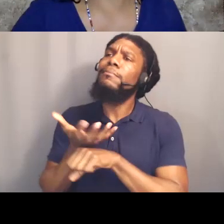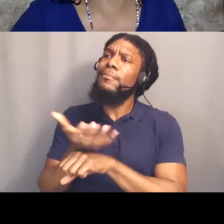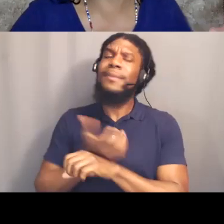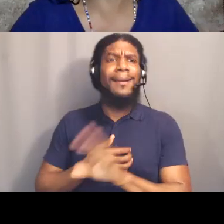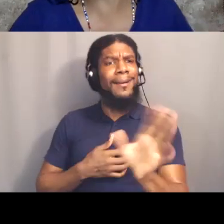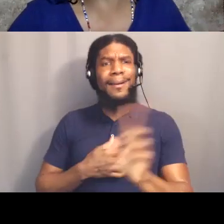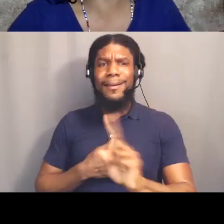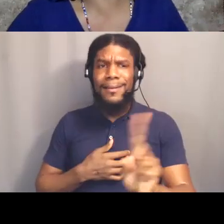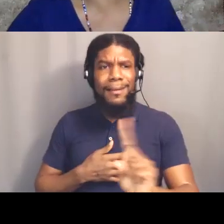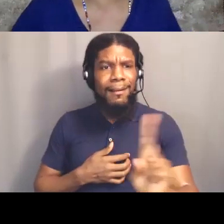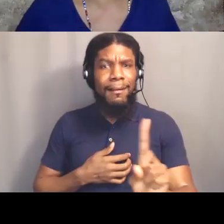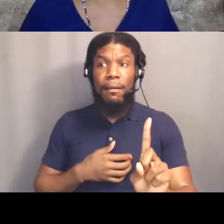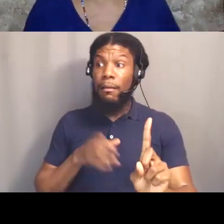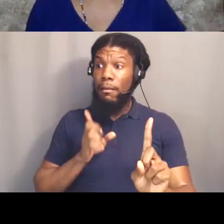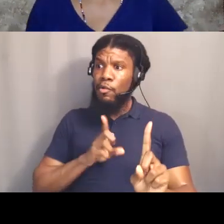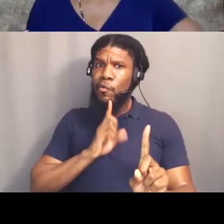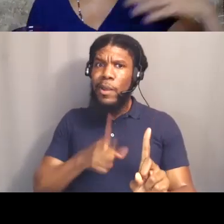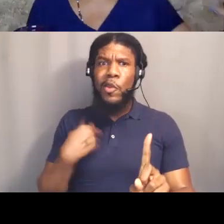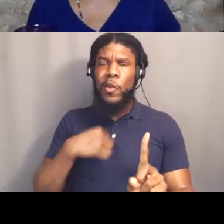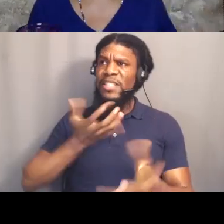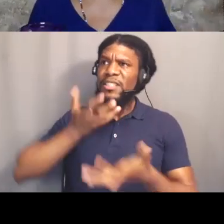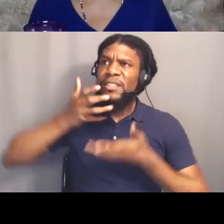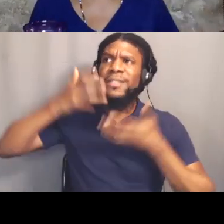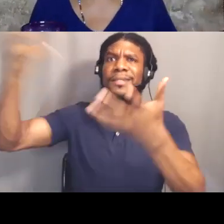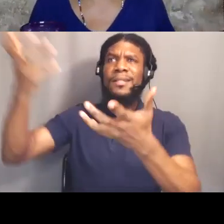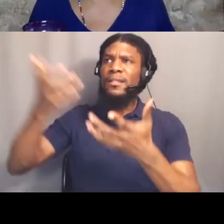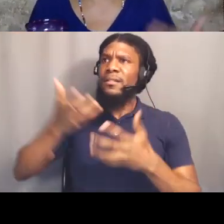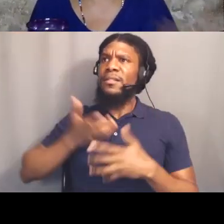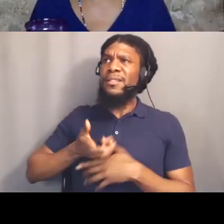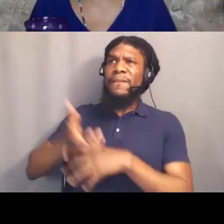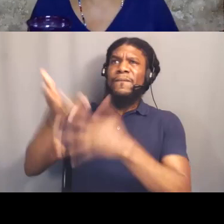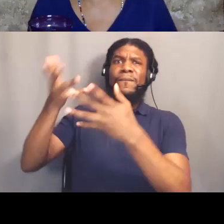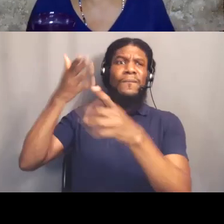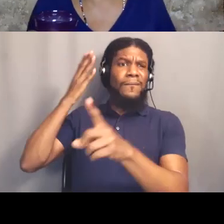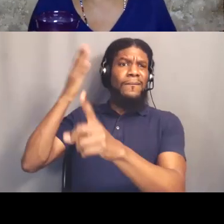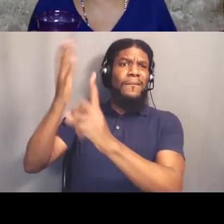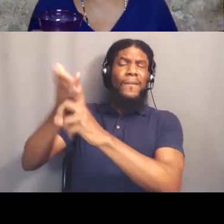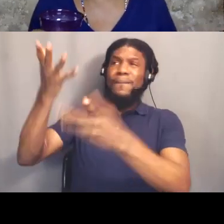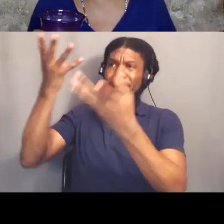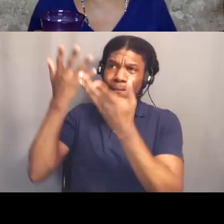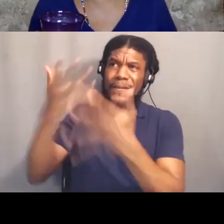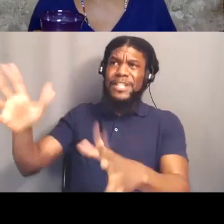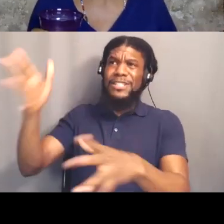who are oppressed by the system to overthrow that system and usher in new systems that bring freedom.